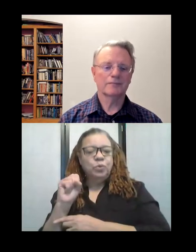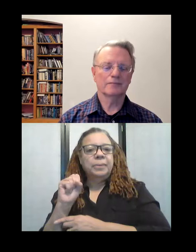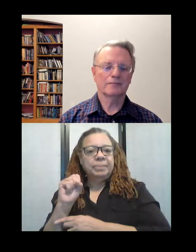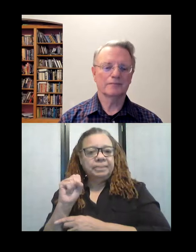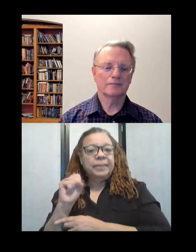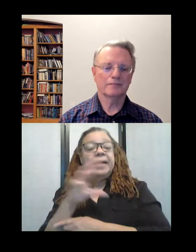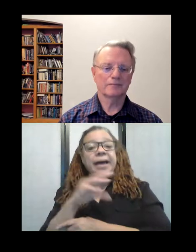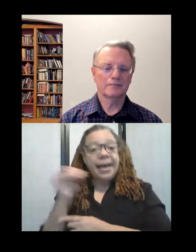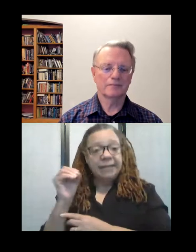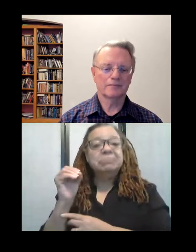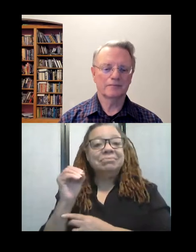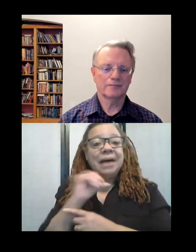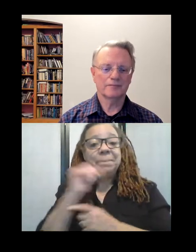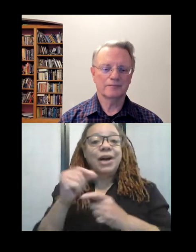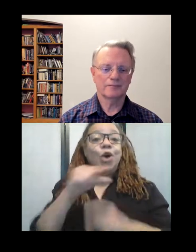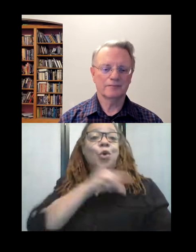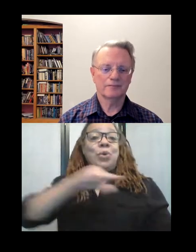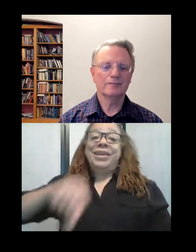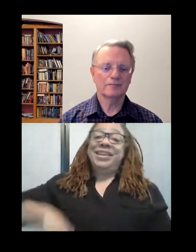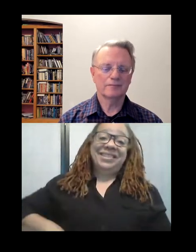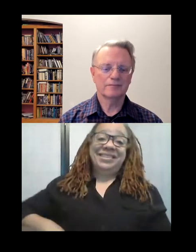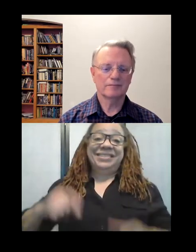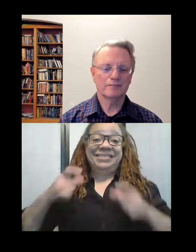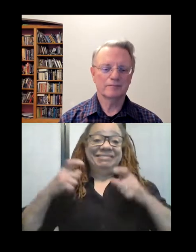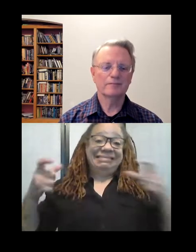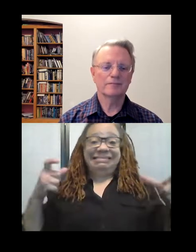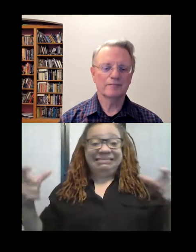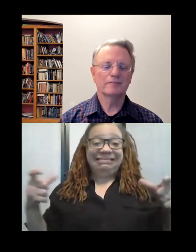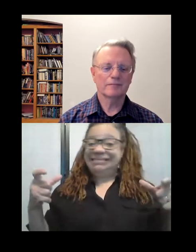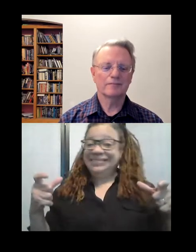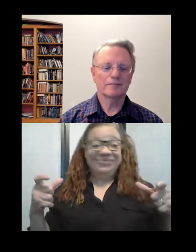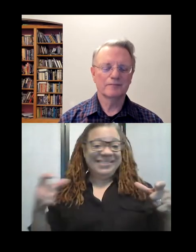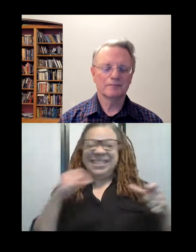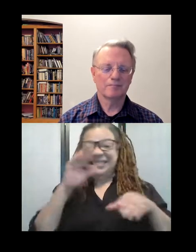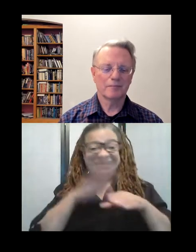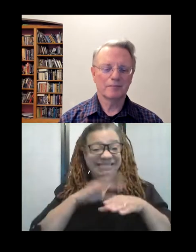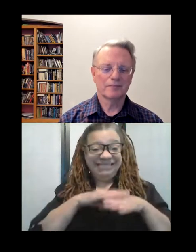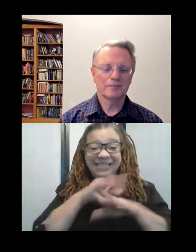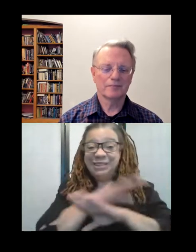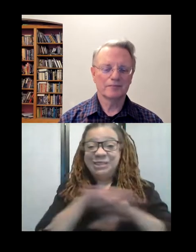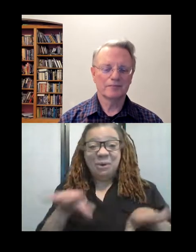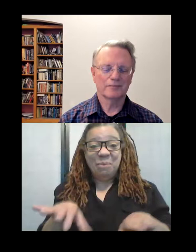I picked a queen size and quilt in the day. You *don't* pick a queen size! And I eventually finished that!